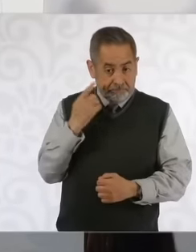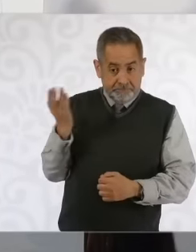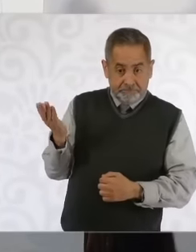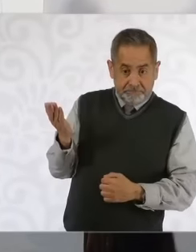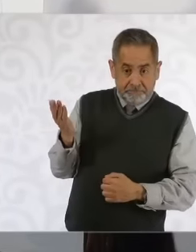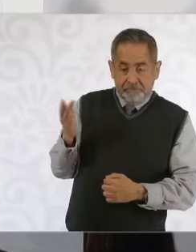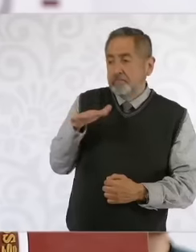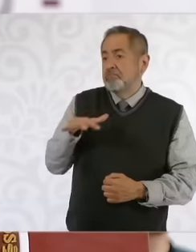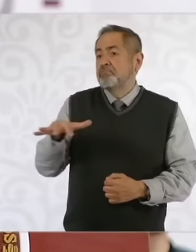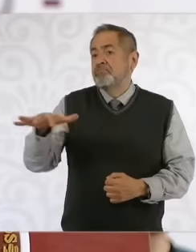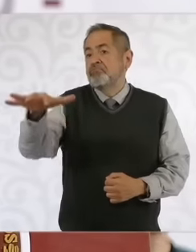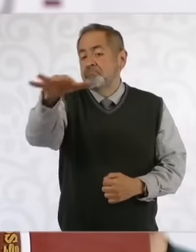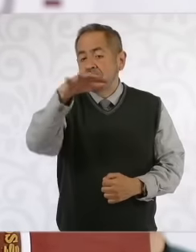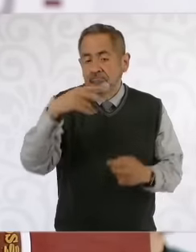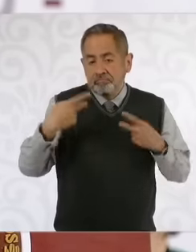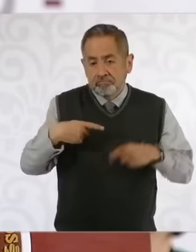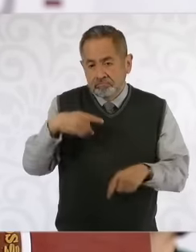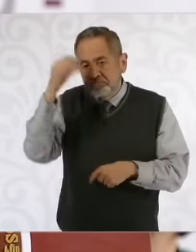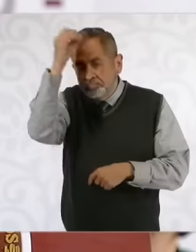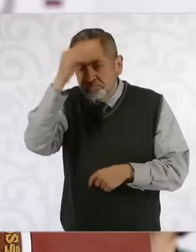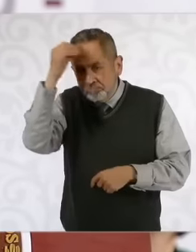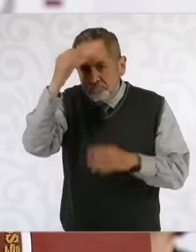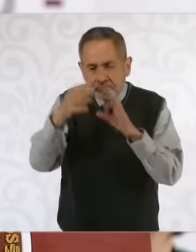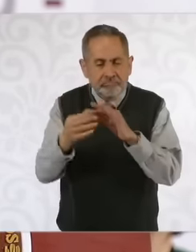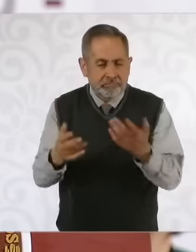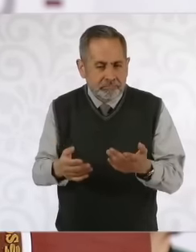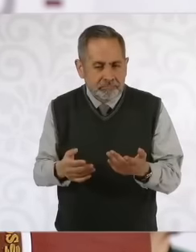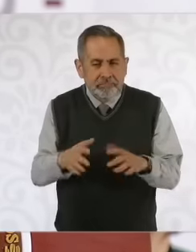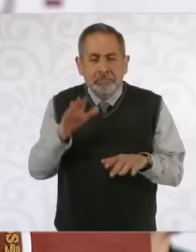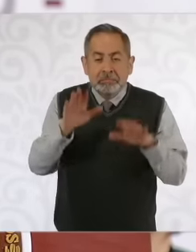what happens is that then they think that public opinion is what is published